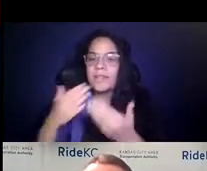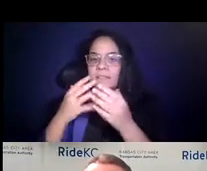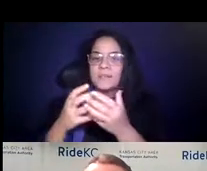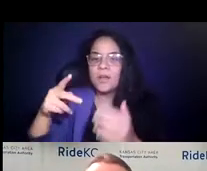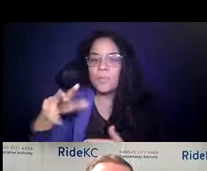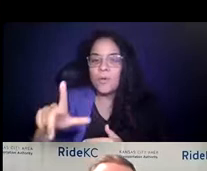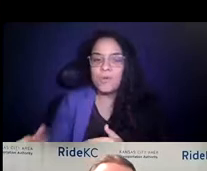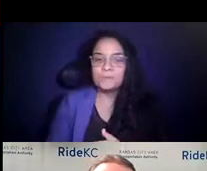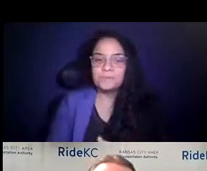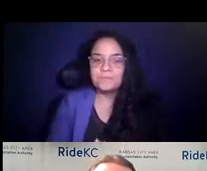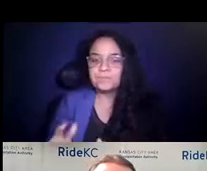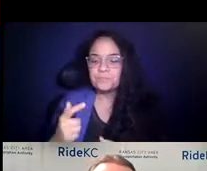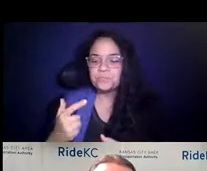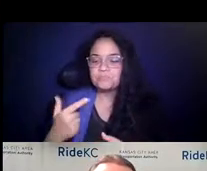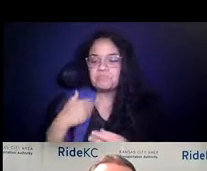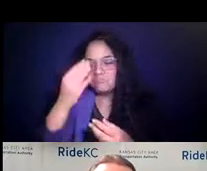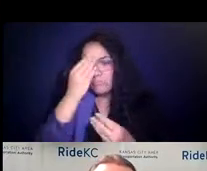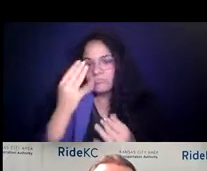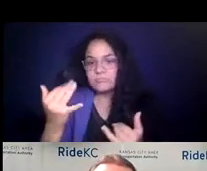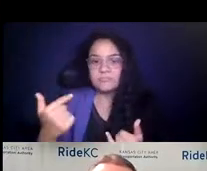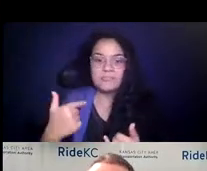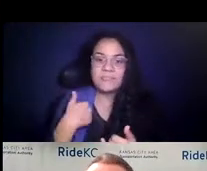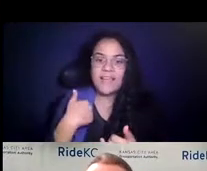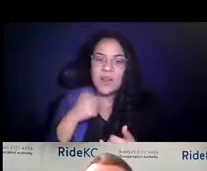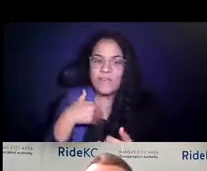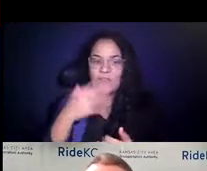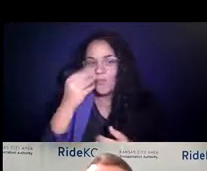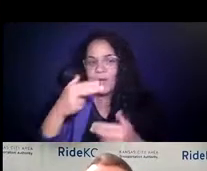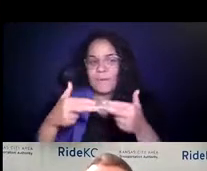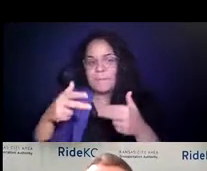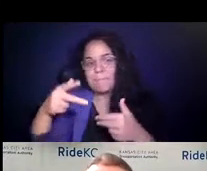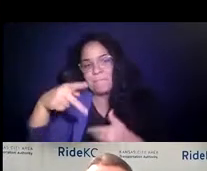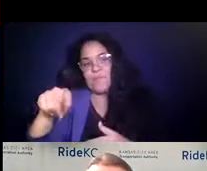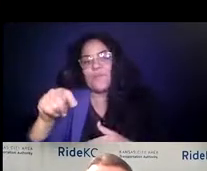14:58:10 I don't have a pretty PowerPoint so I'm just going to talk for a second.